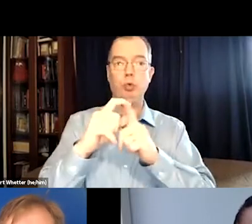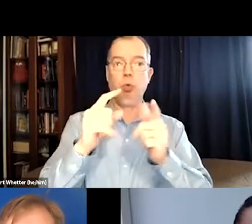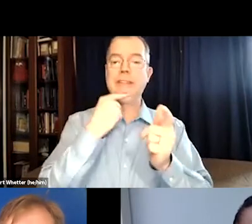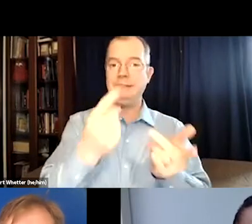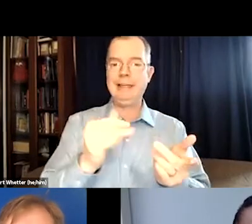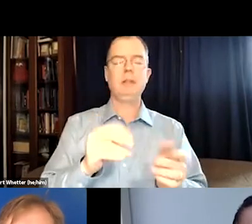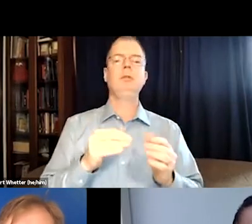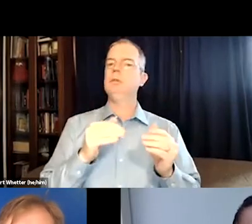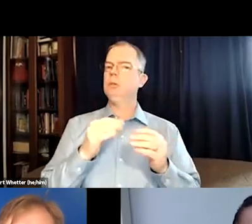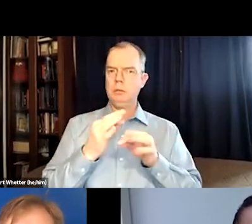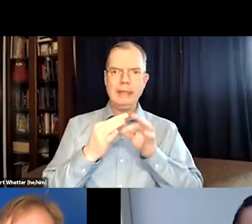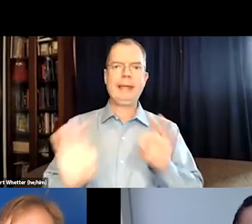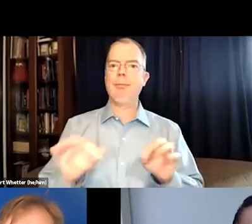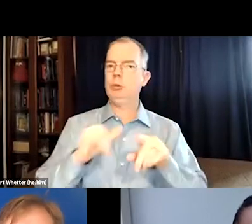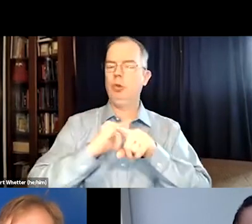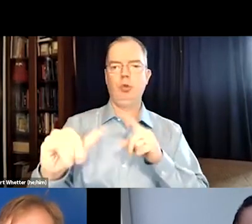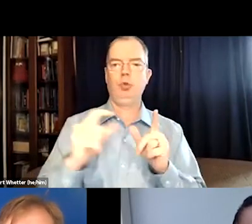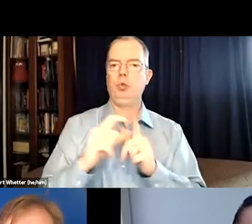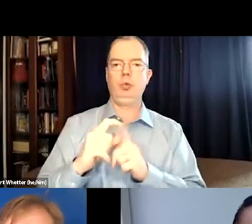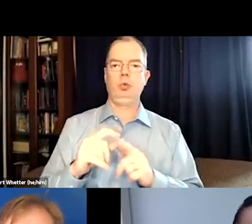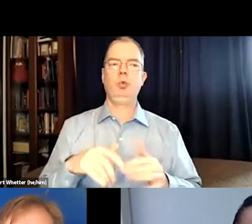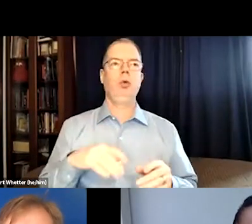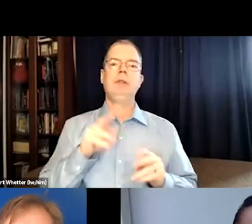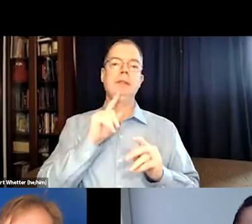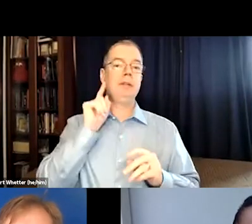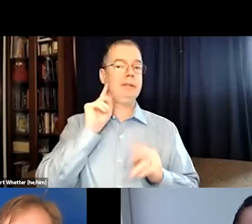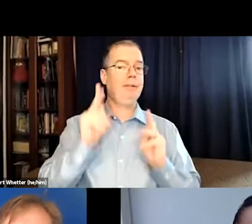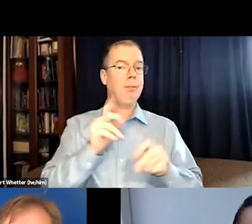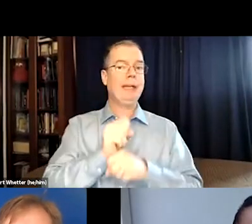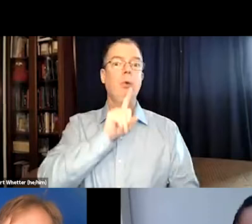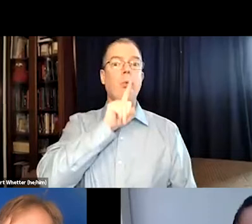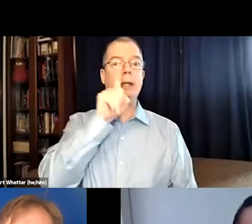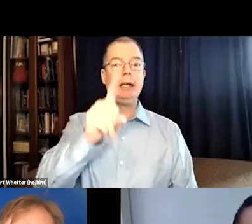If they say F word, then you can caption the entire F word.